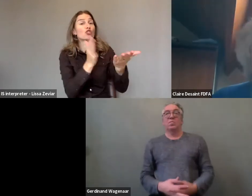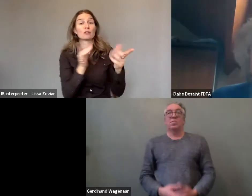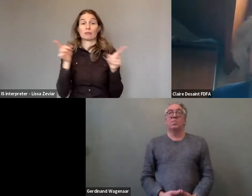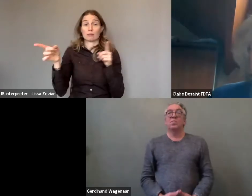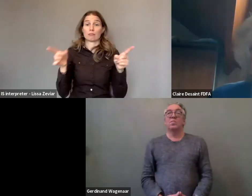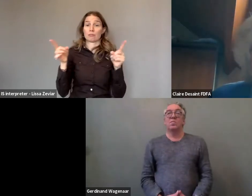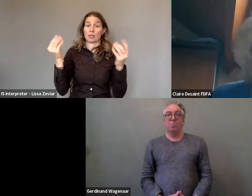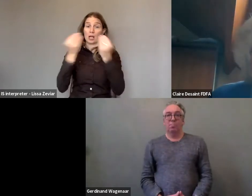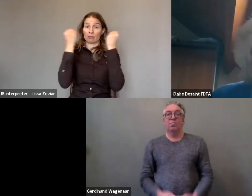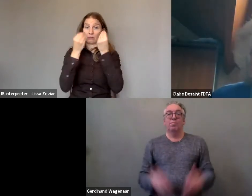Next one.